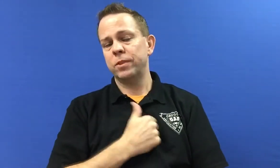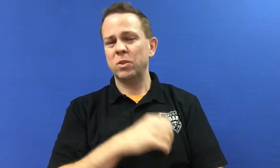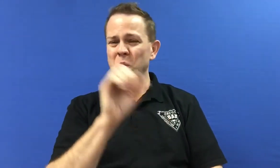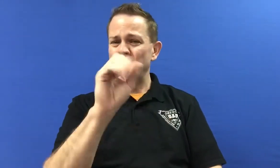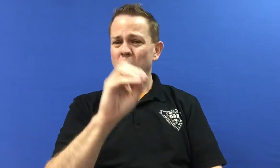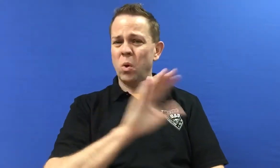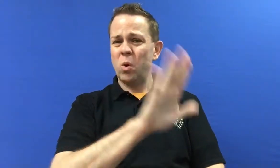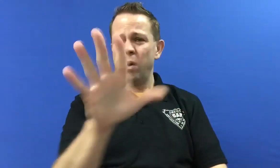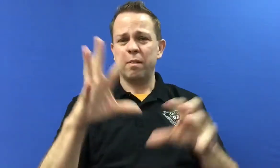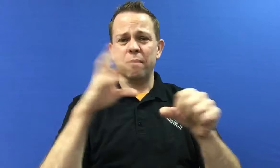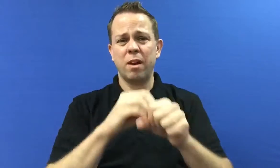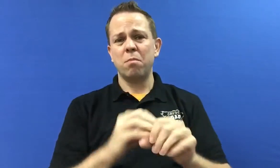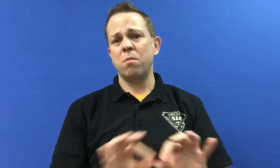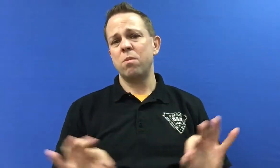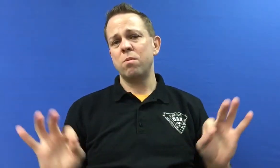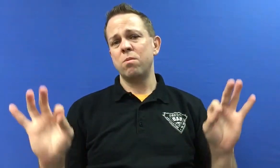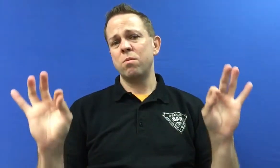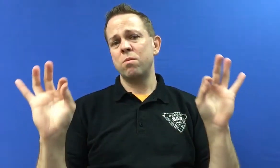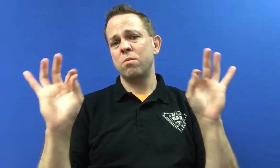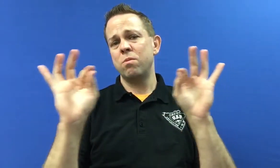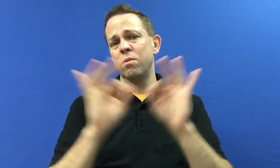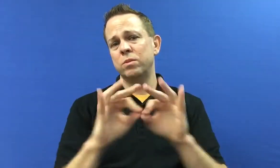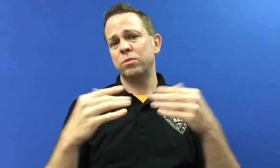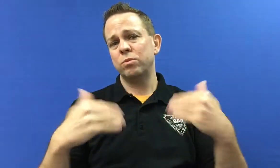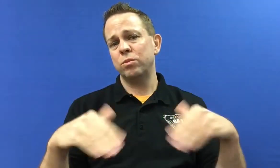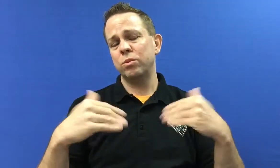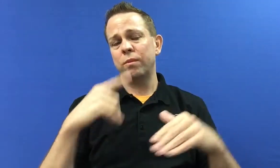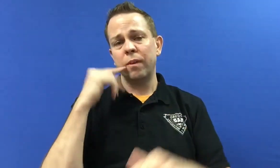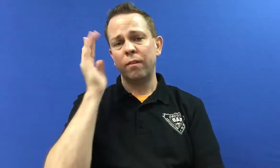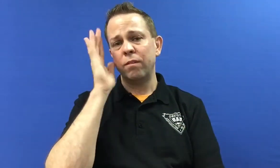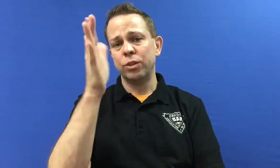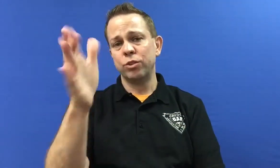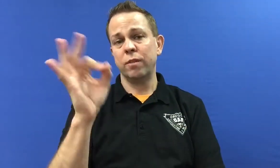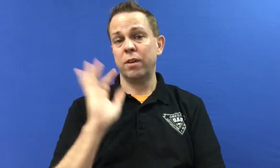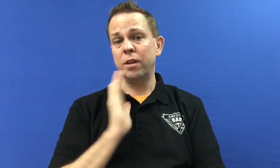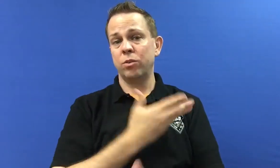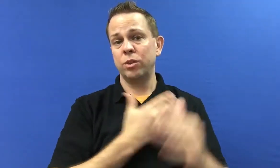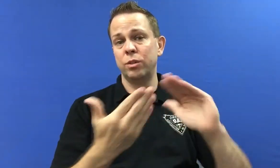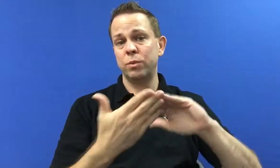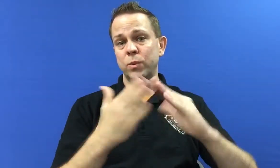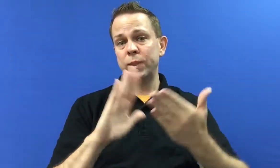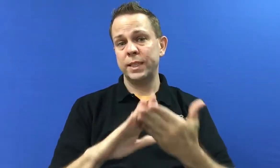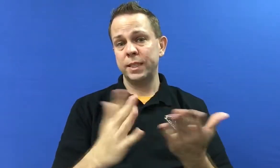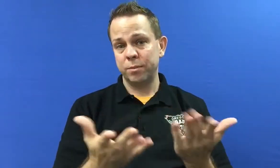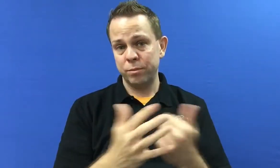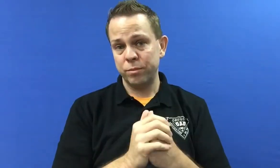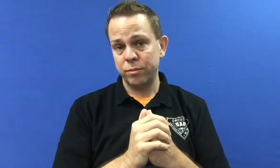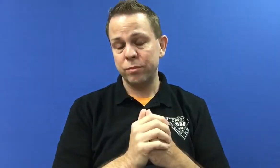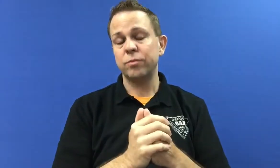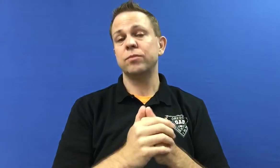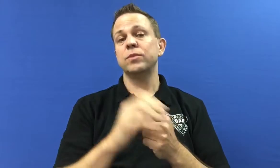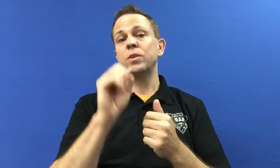Your involvement is so important for the future of our community.